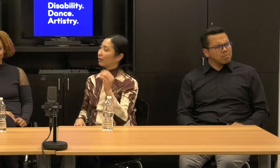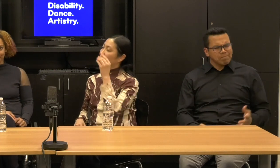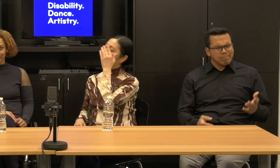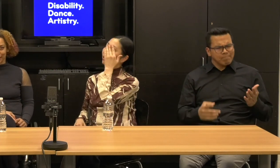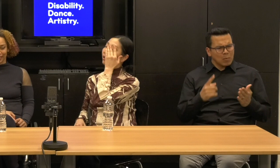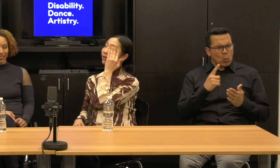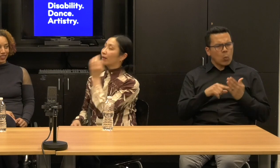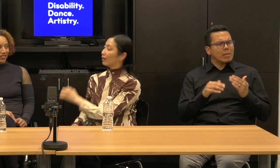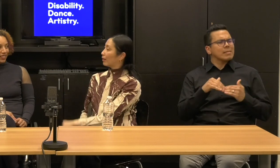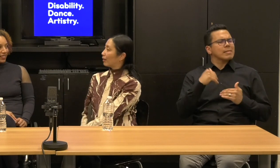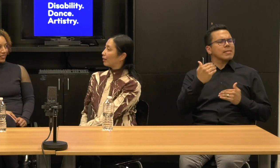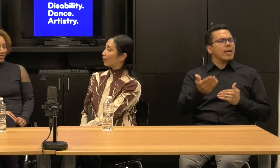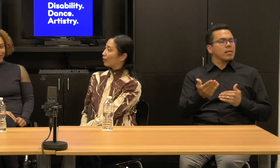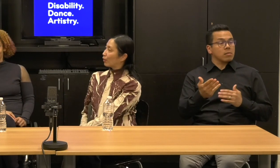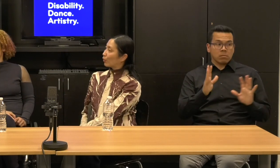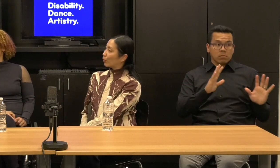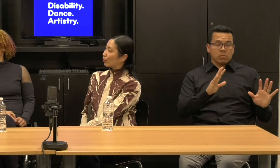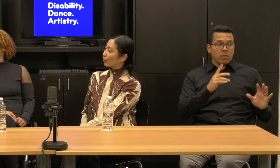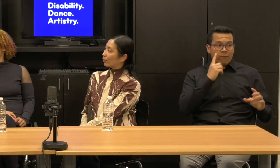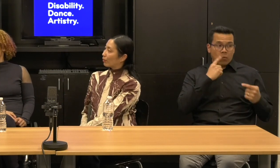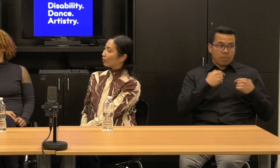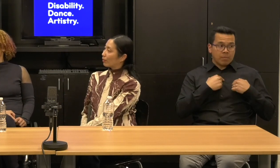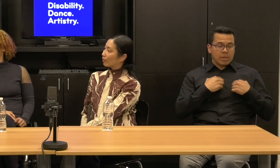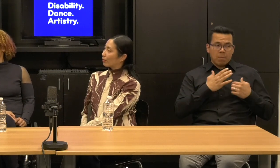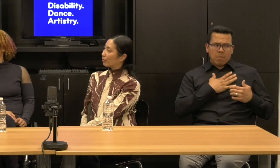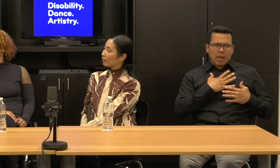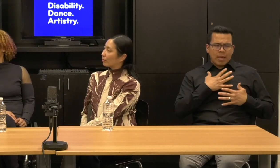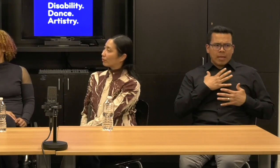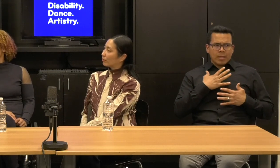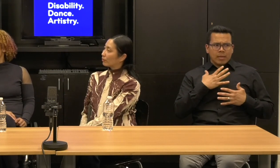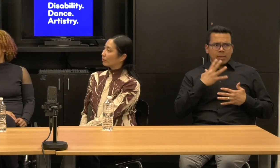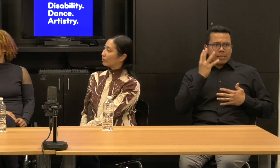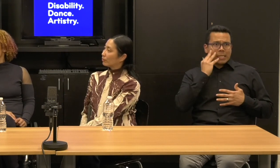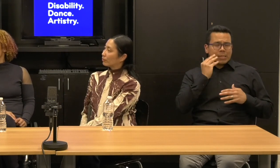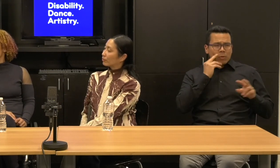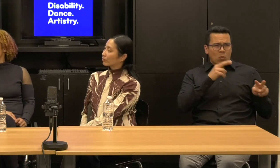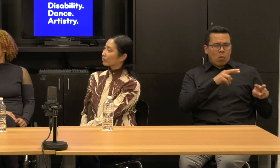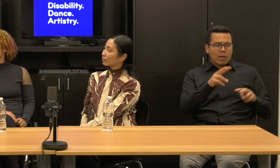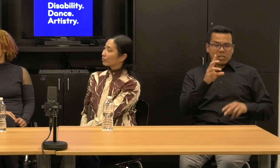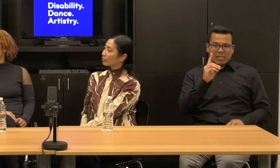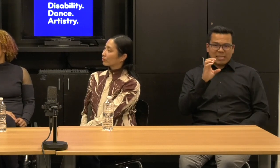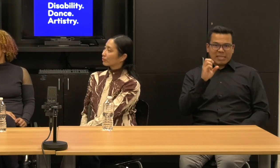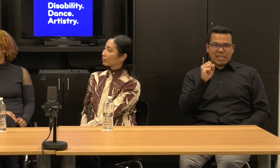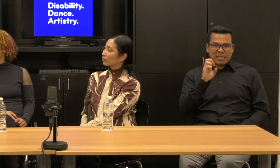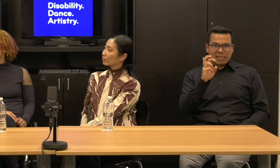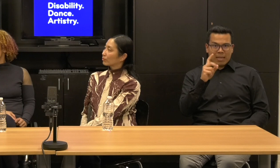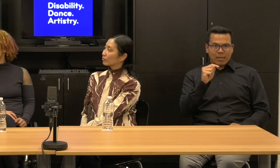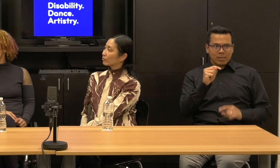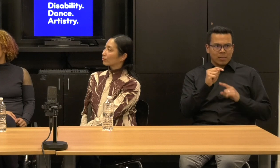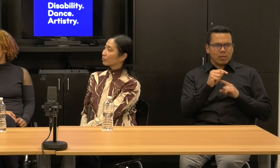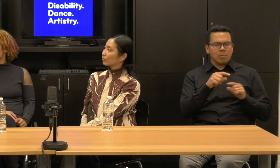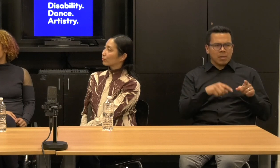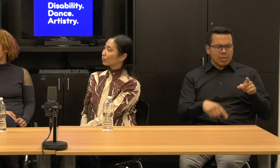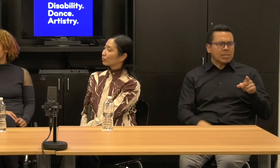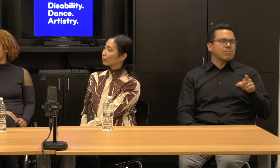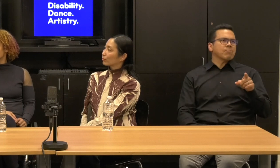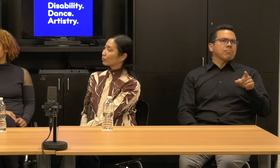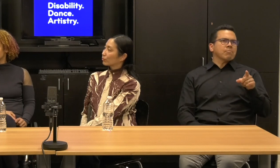I mean, descent for me, I'll say my experience of watching discent was very much like this is, there's so much new here, right?